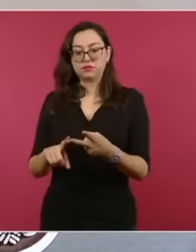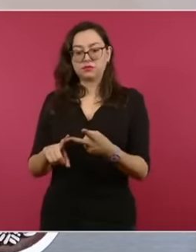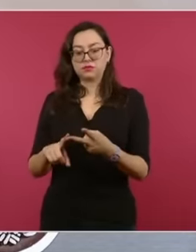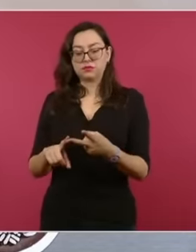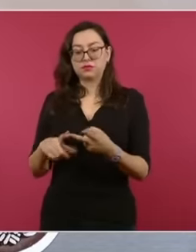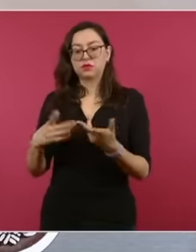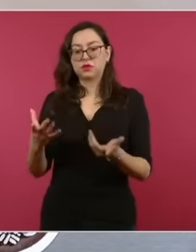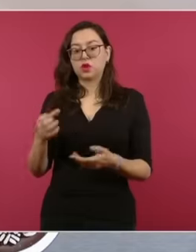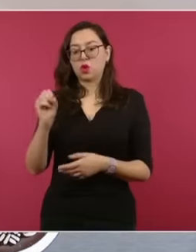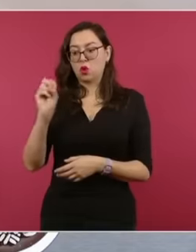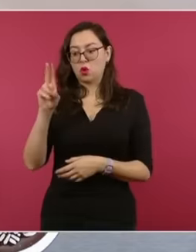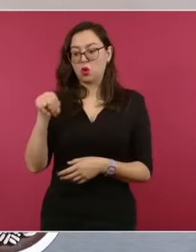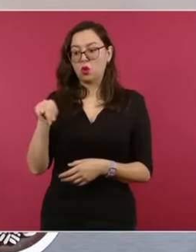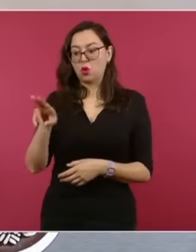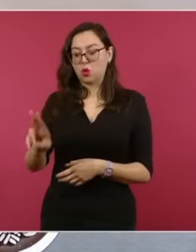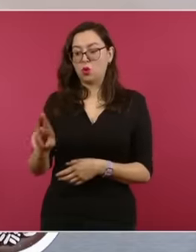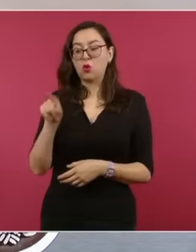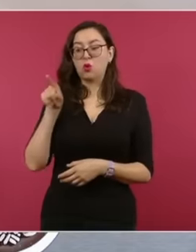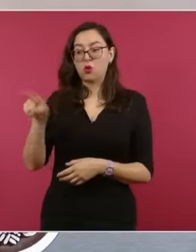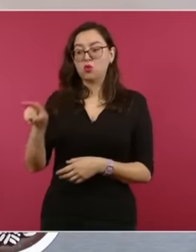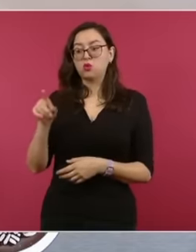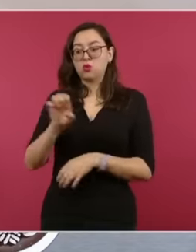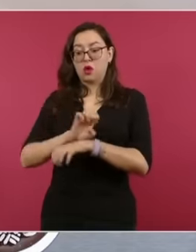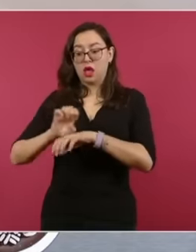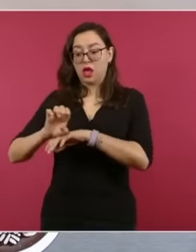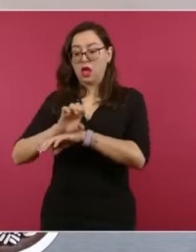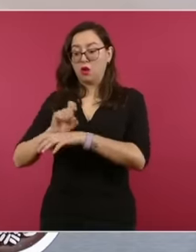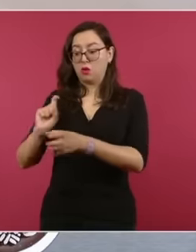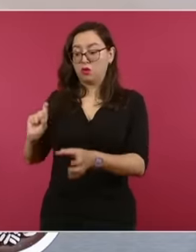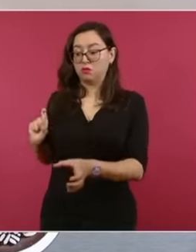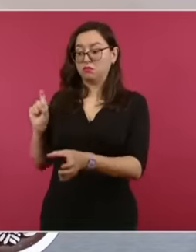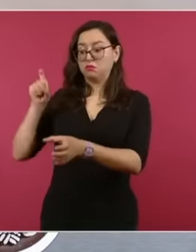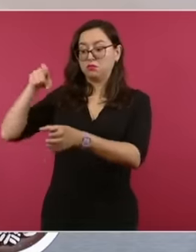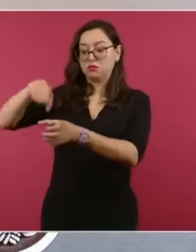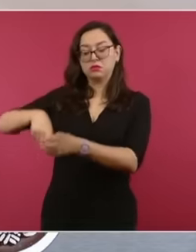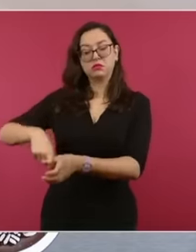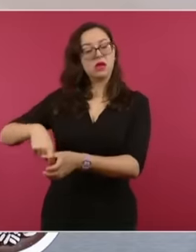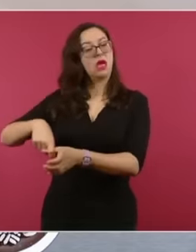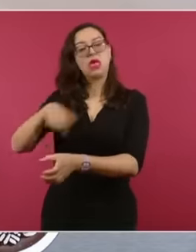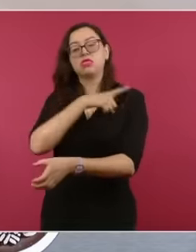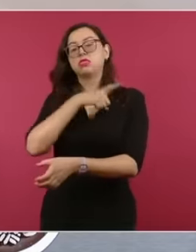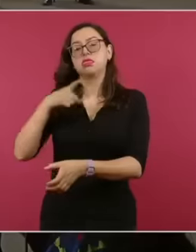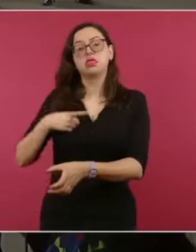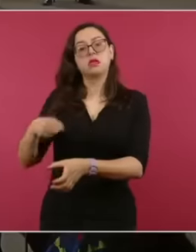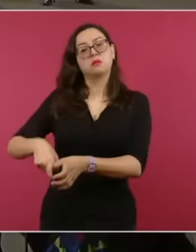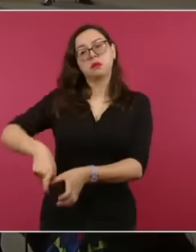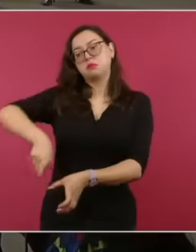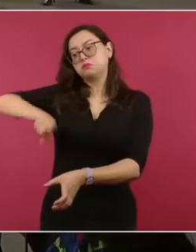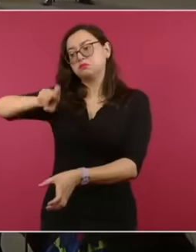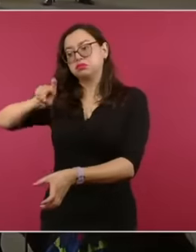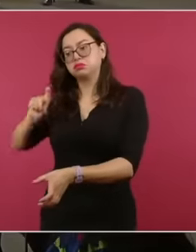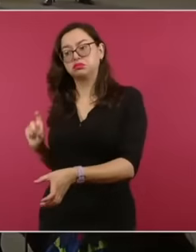until a public apology is issued recognizing violations of the